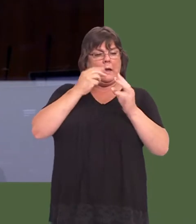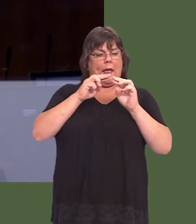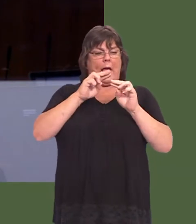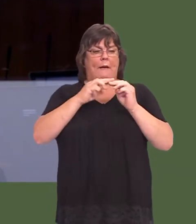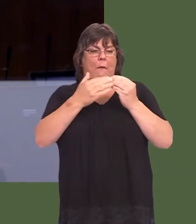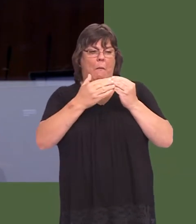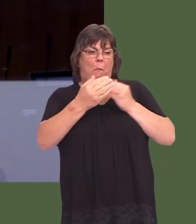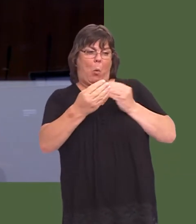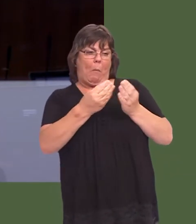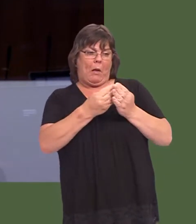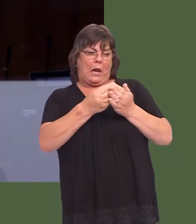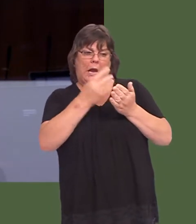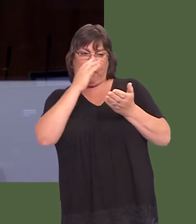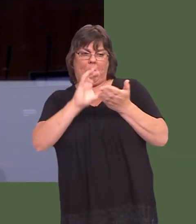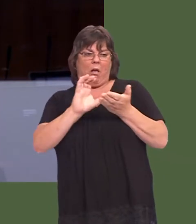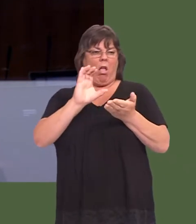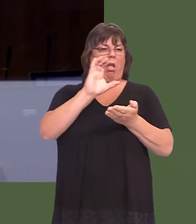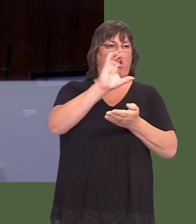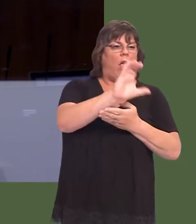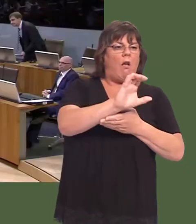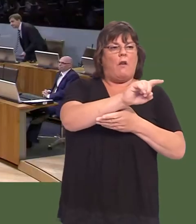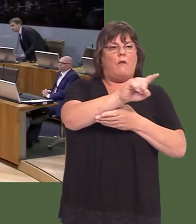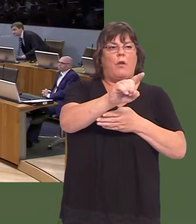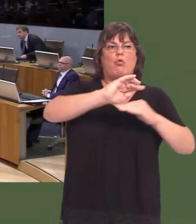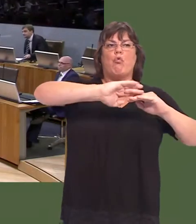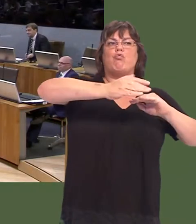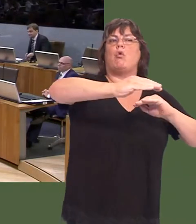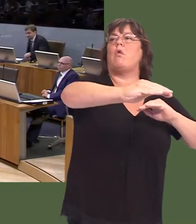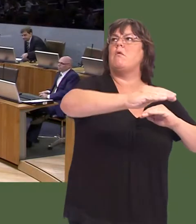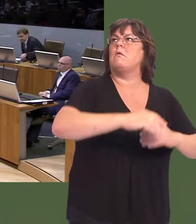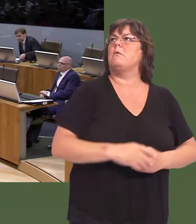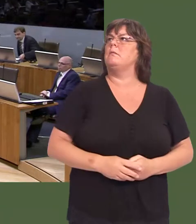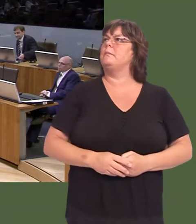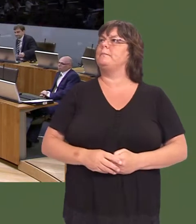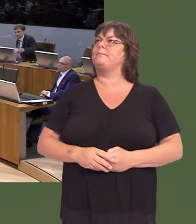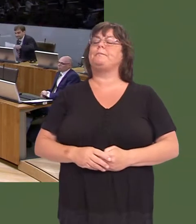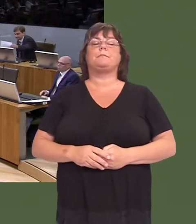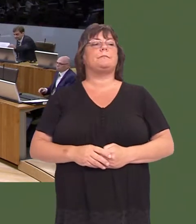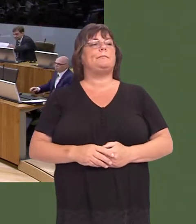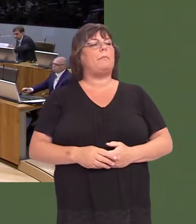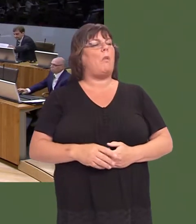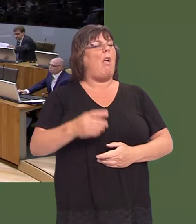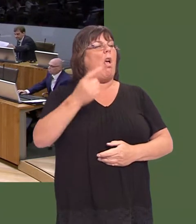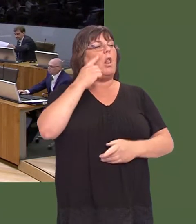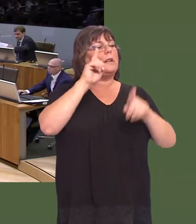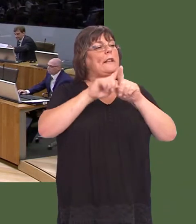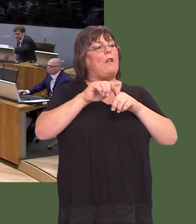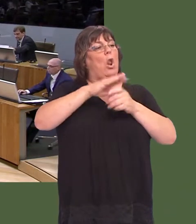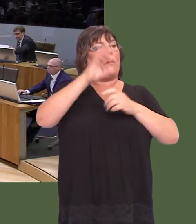can be given to rurality over the years ahead? Carwyn Jones: Well, if you look at theóif I can use the wordóërankingsí, for local